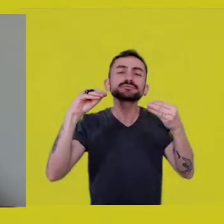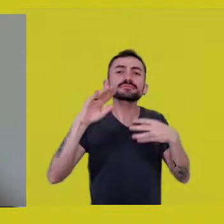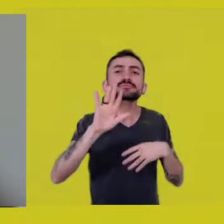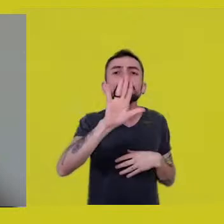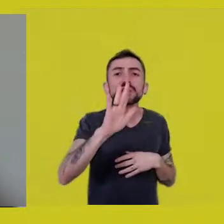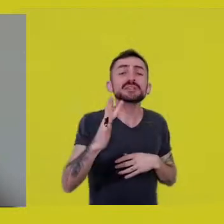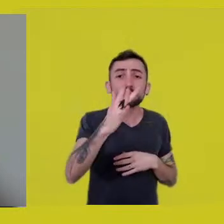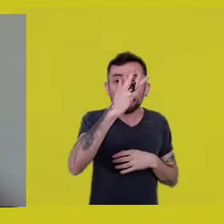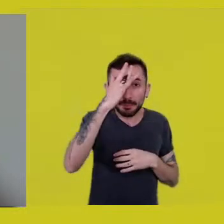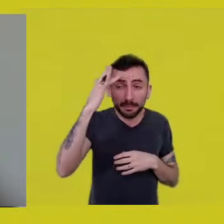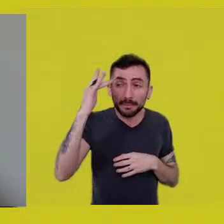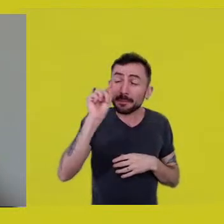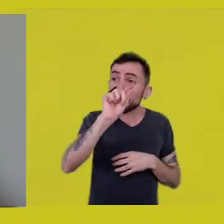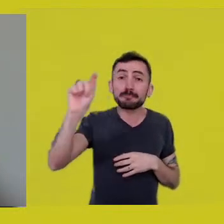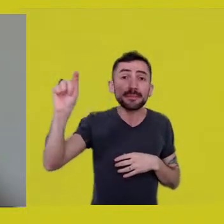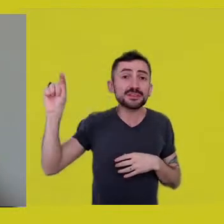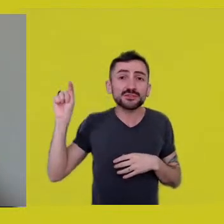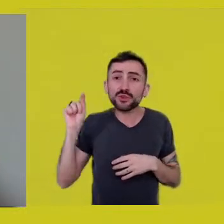Are they disenchanted?